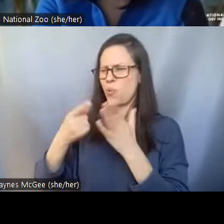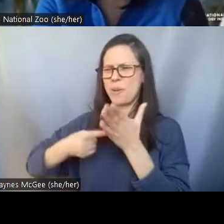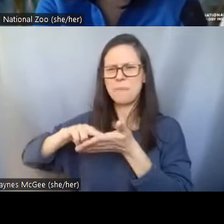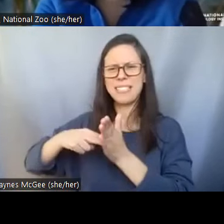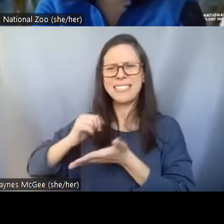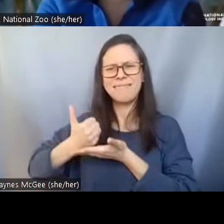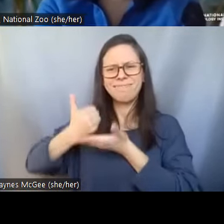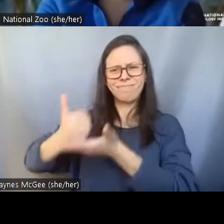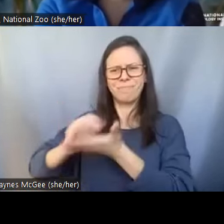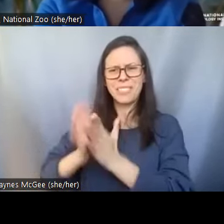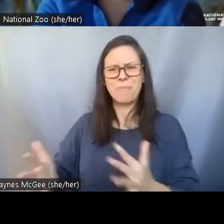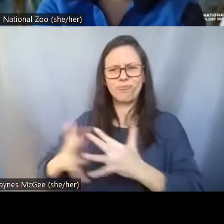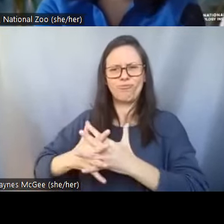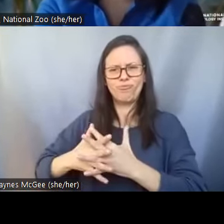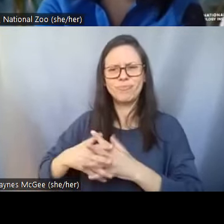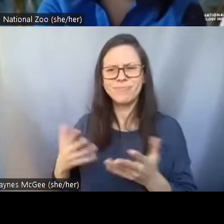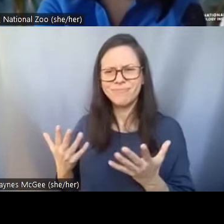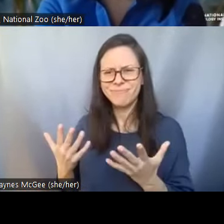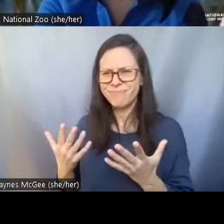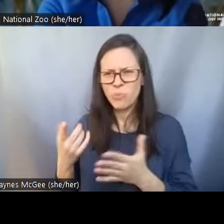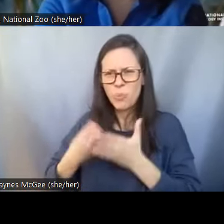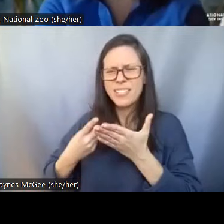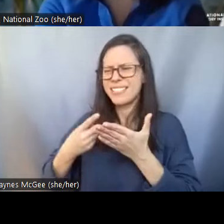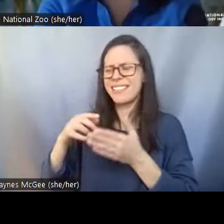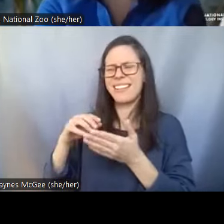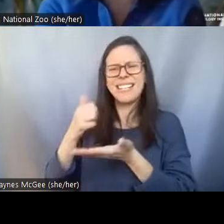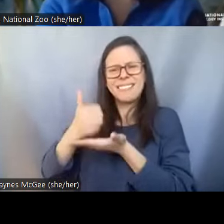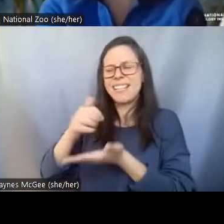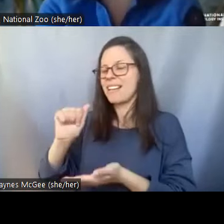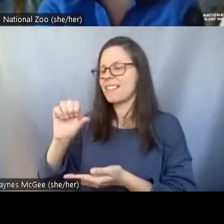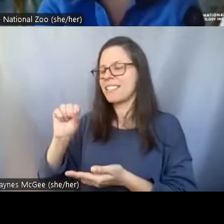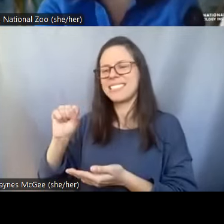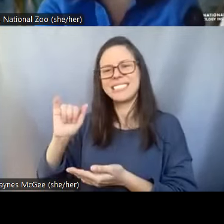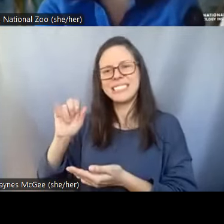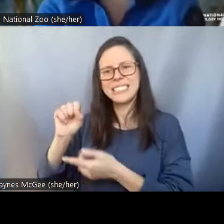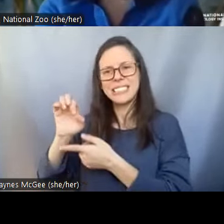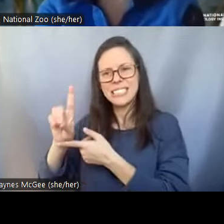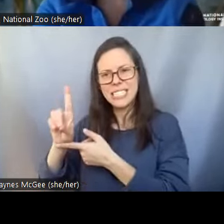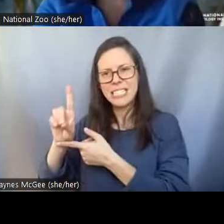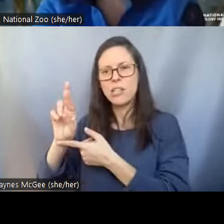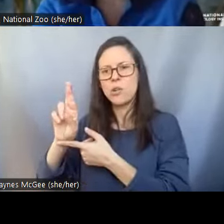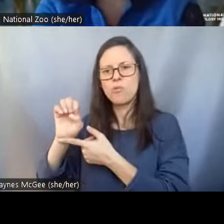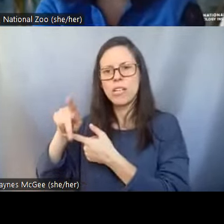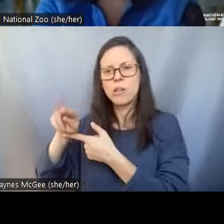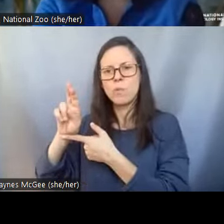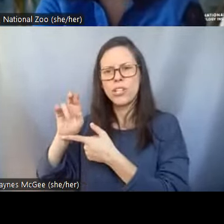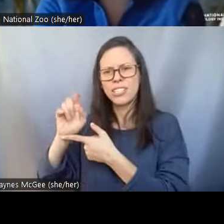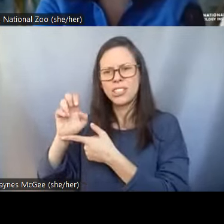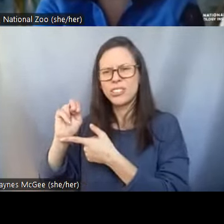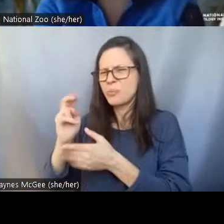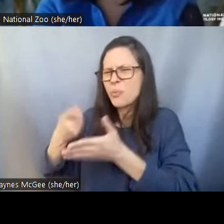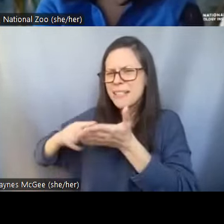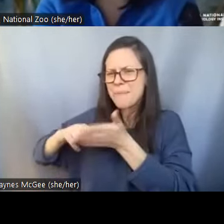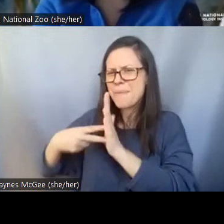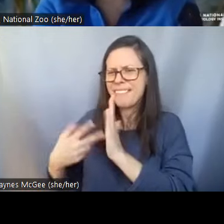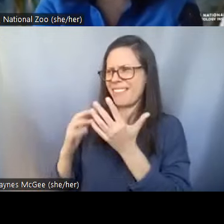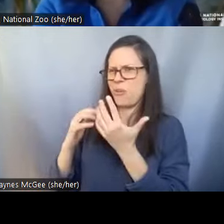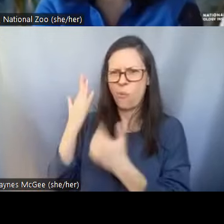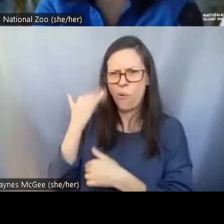and why do we need to do it? >>Pei-Chih: Yes, so normally when a natural breeding doesn't happen for